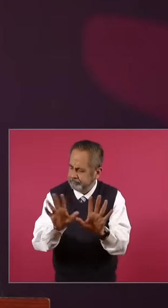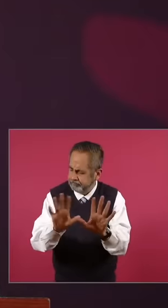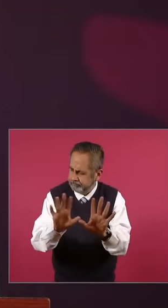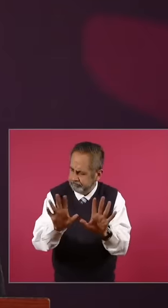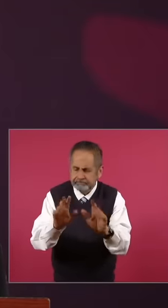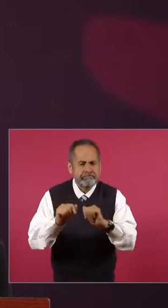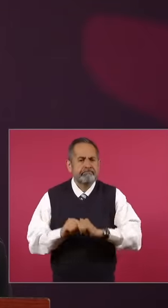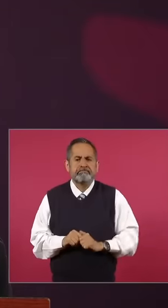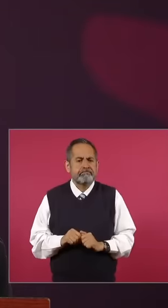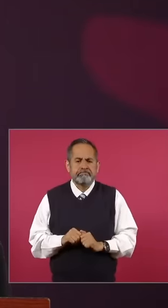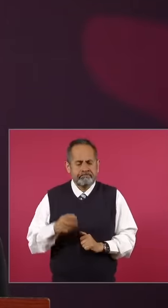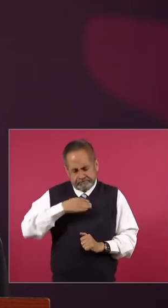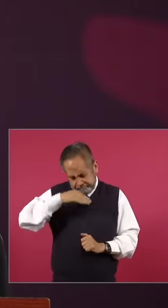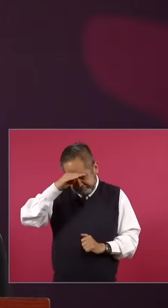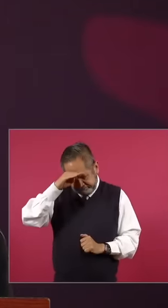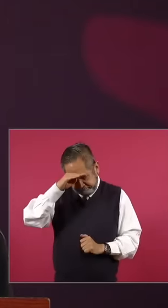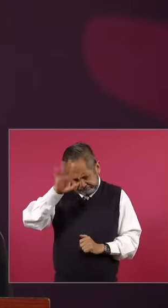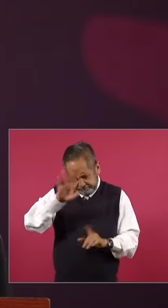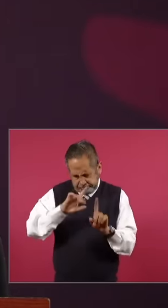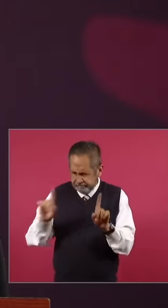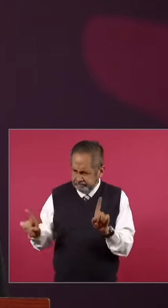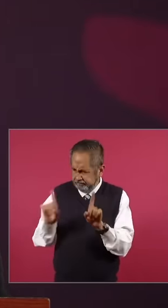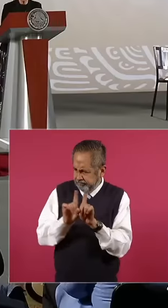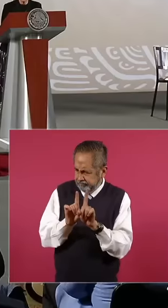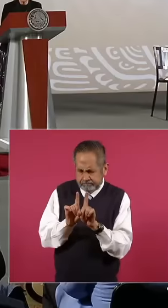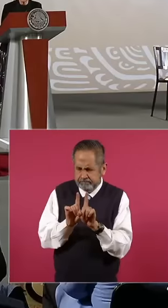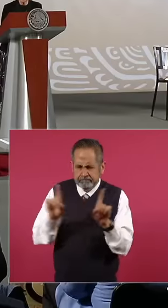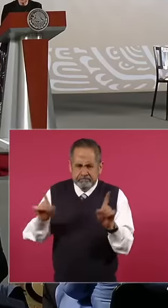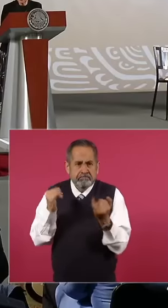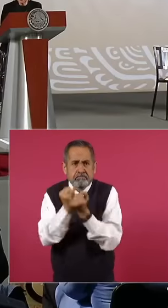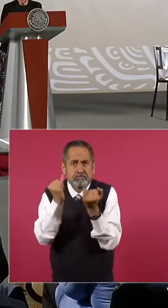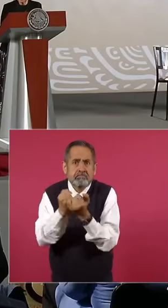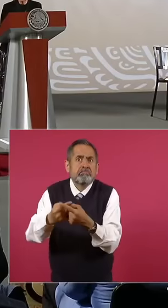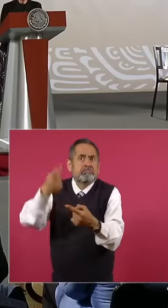of things that I reflected on that I hope I have answered your I have answered your first question